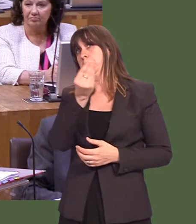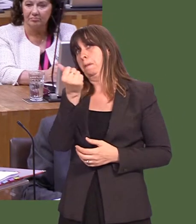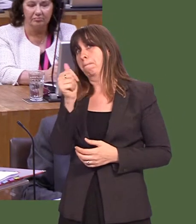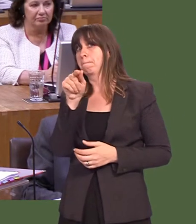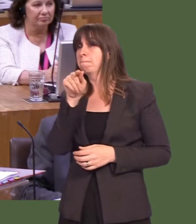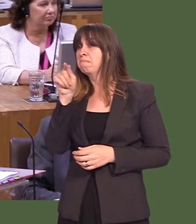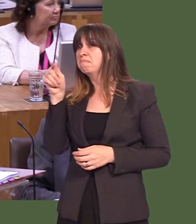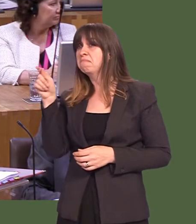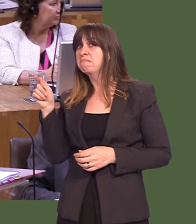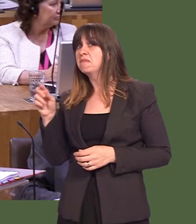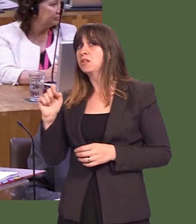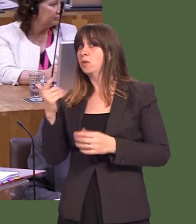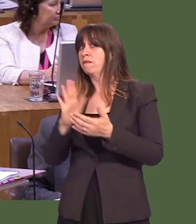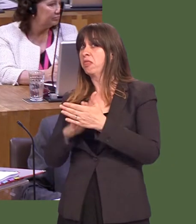actually exceeded them in some areas in the past 12 months.